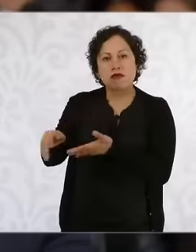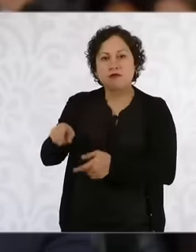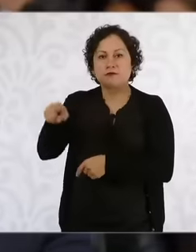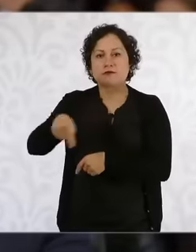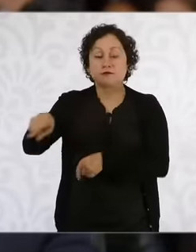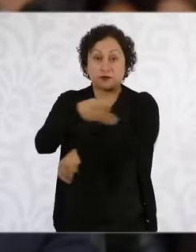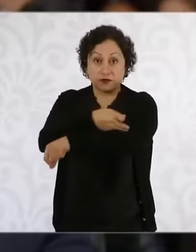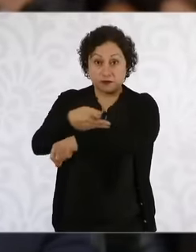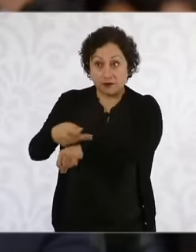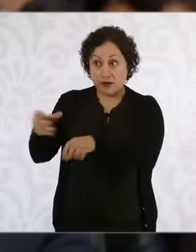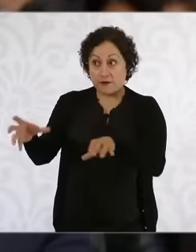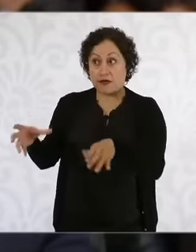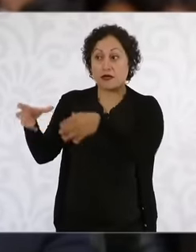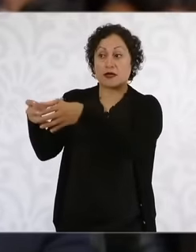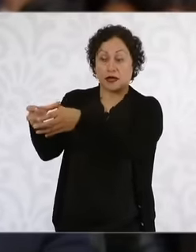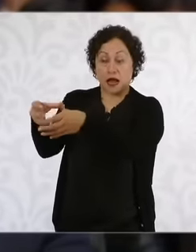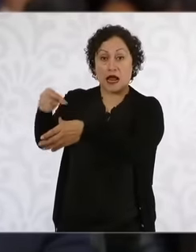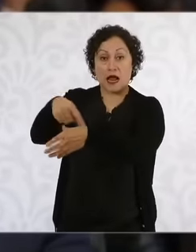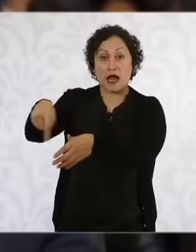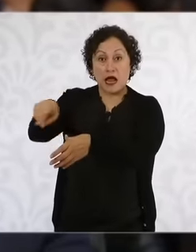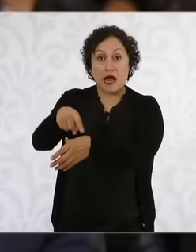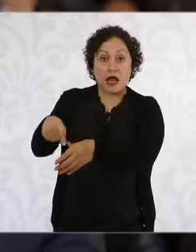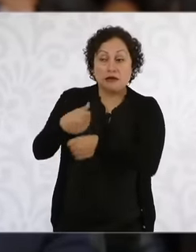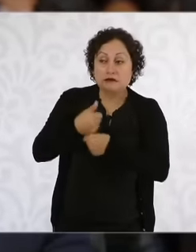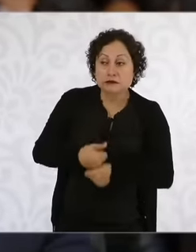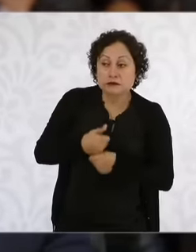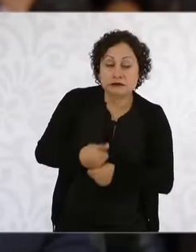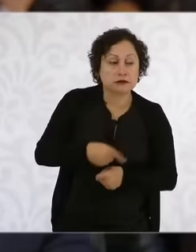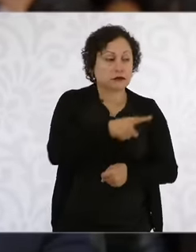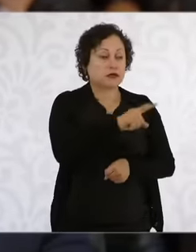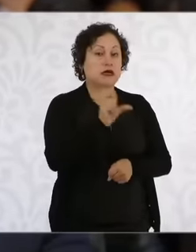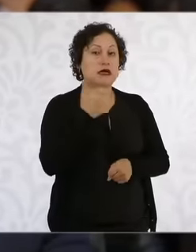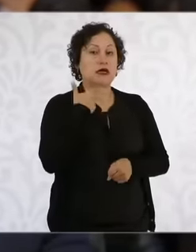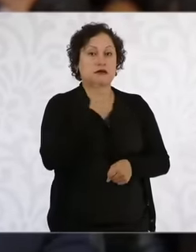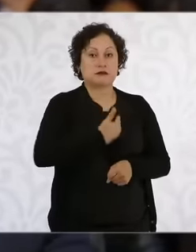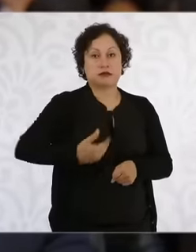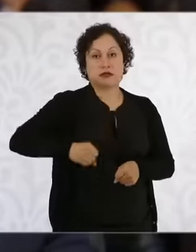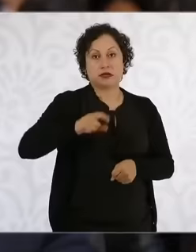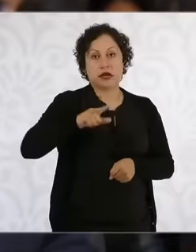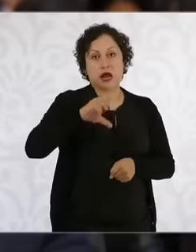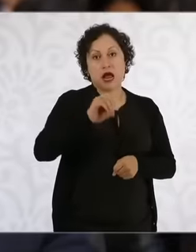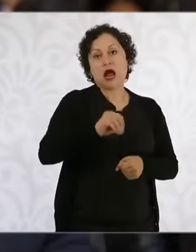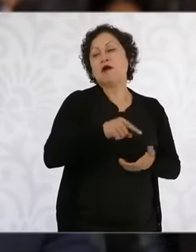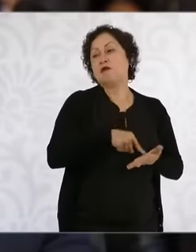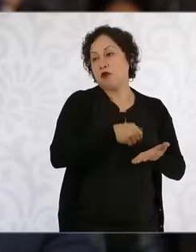of President Andrés Manuel López Obrador, but in the transition of delivery to their government because